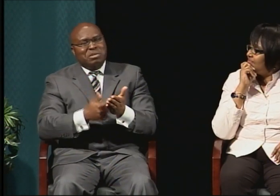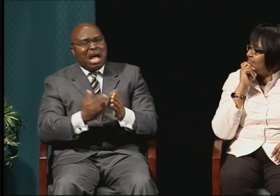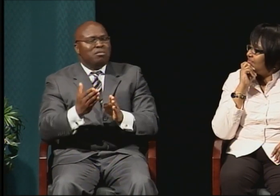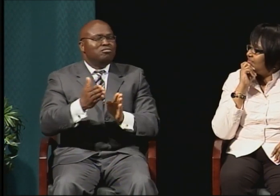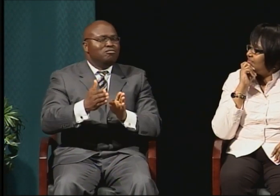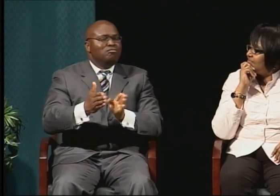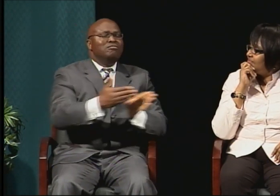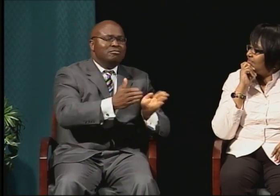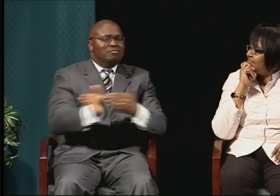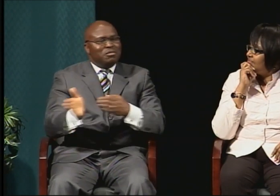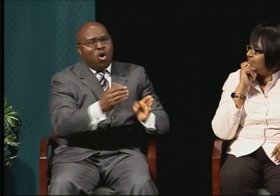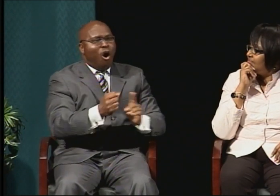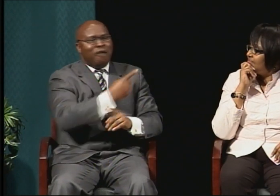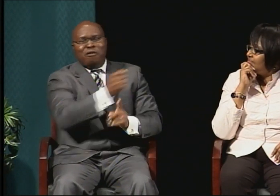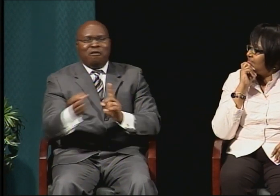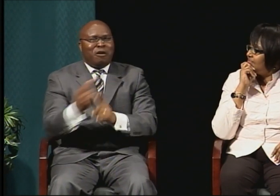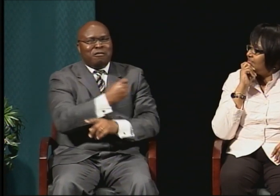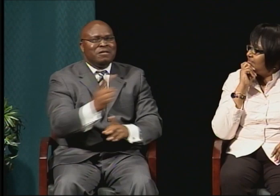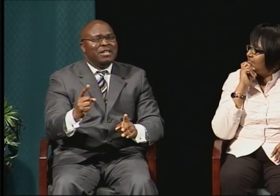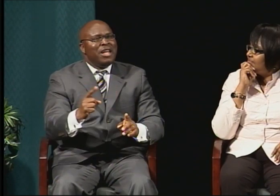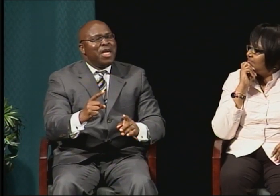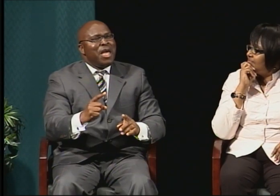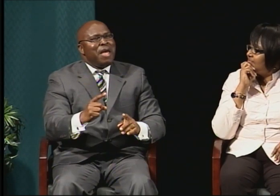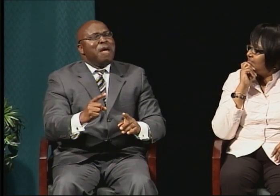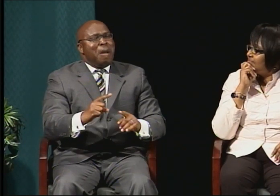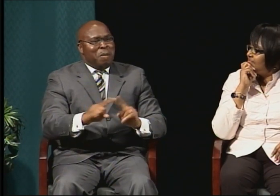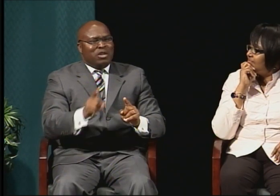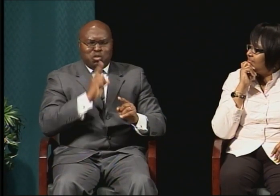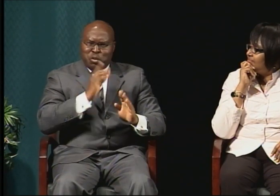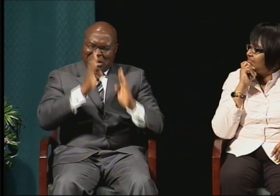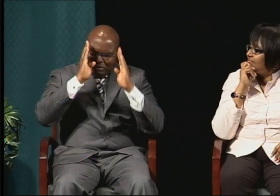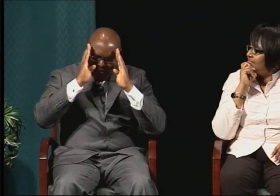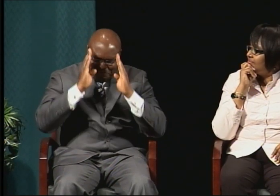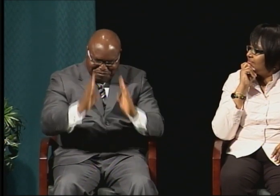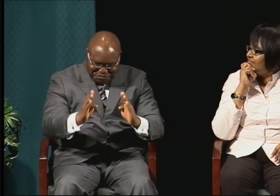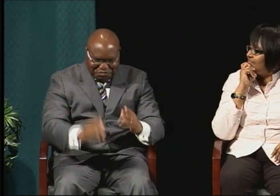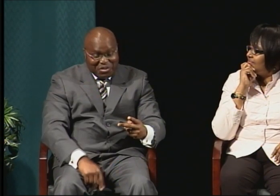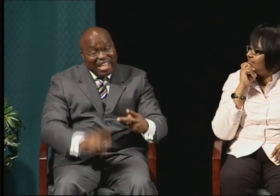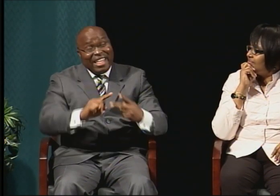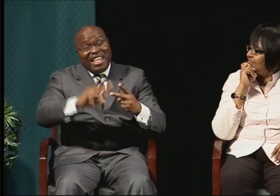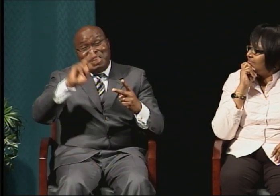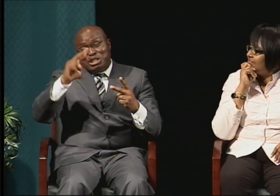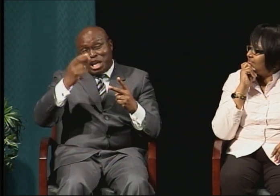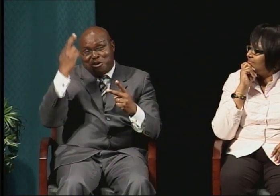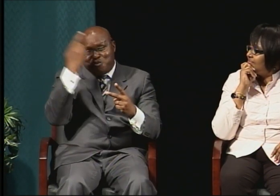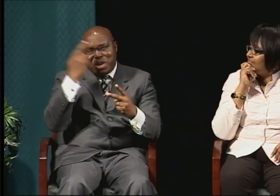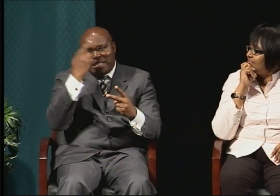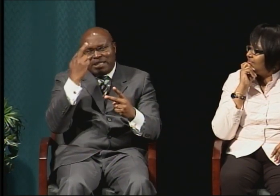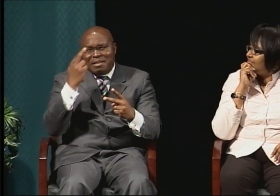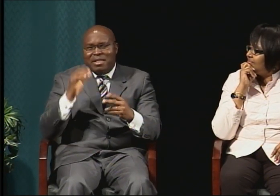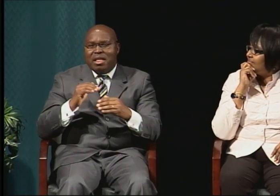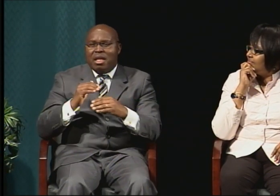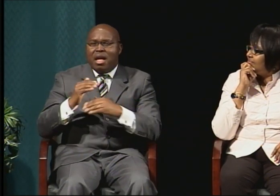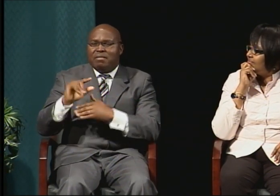But I kept my mind on my goal. The second reason was once I had finished my master's degree